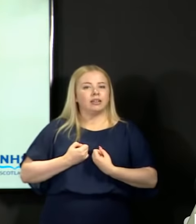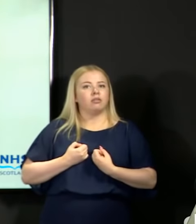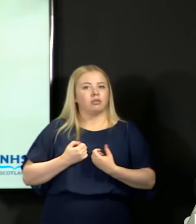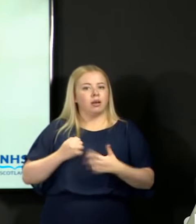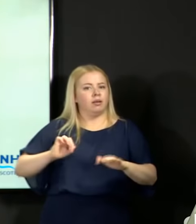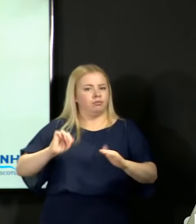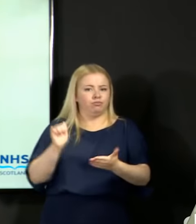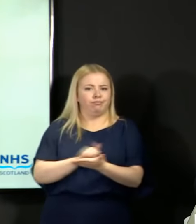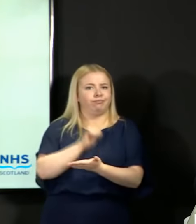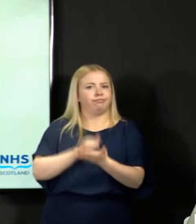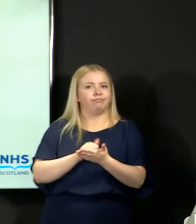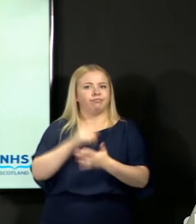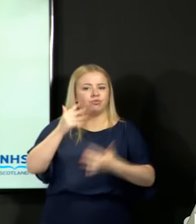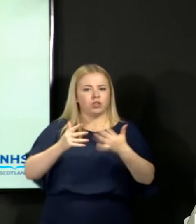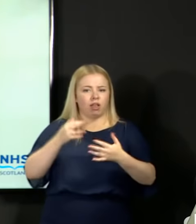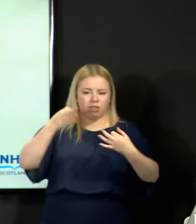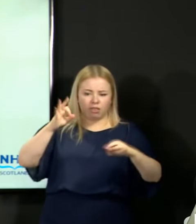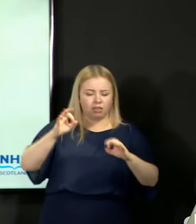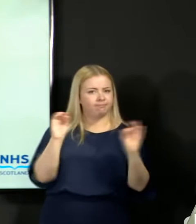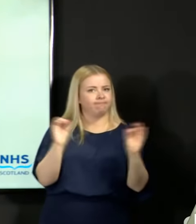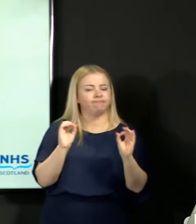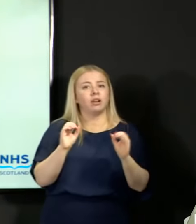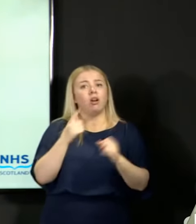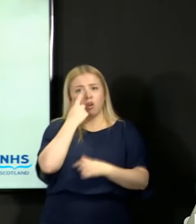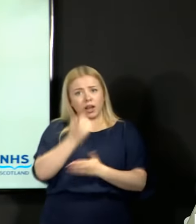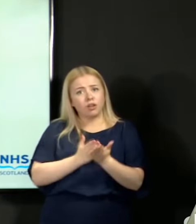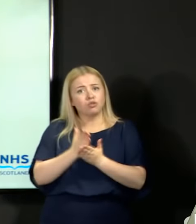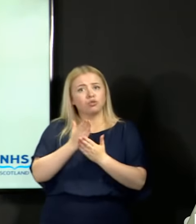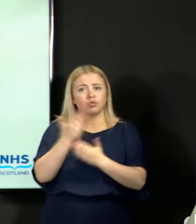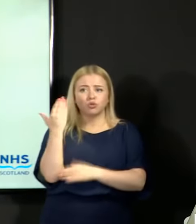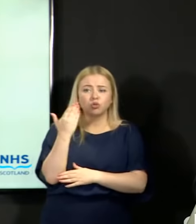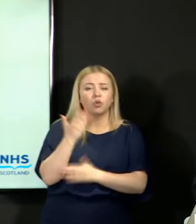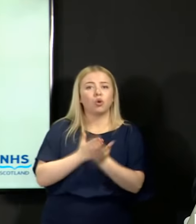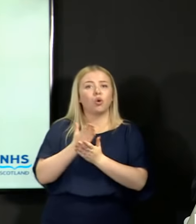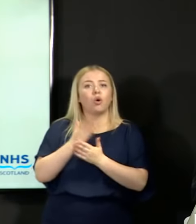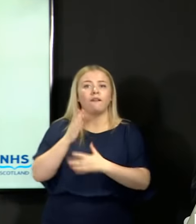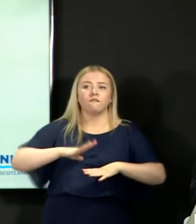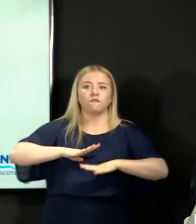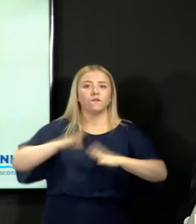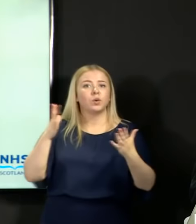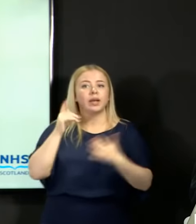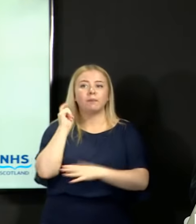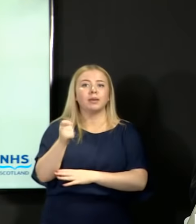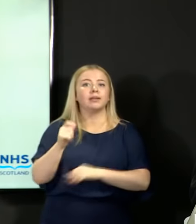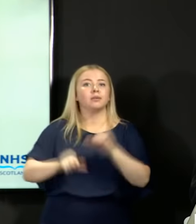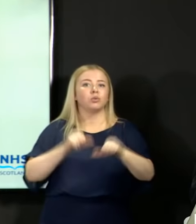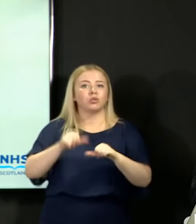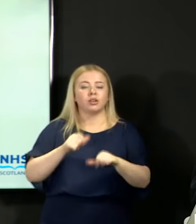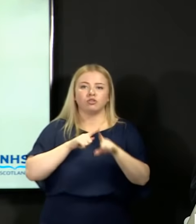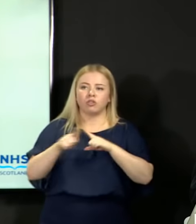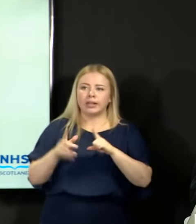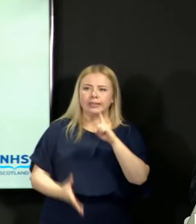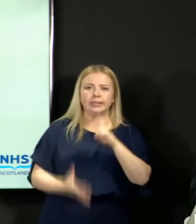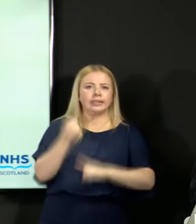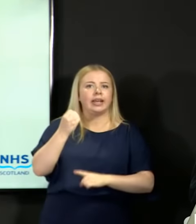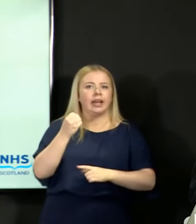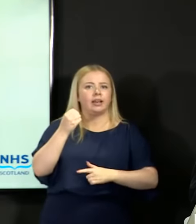schools they can bring forward evidence to a free appeals process to enable them to try and secure the result that they believe they are entitled to. David Ball from the Herald.